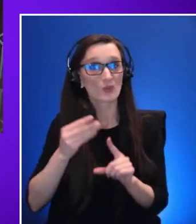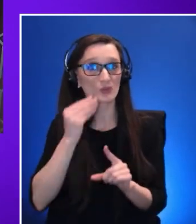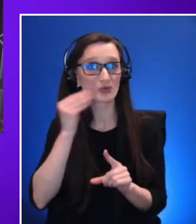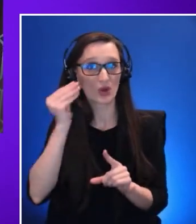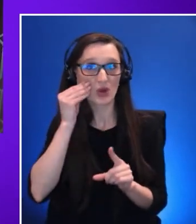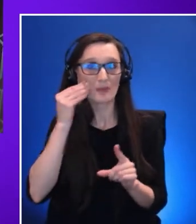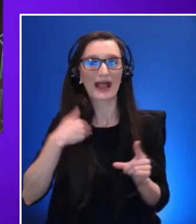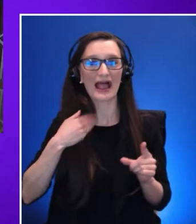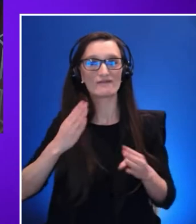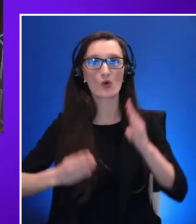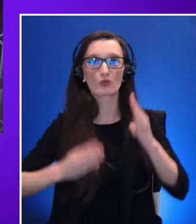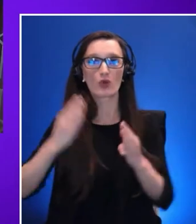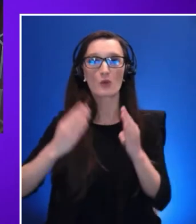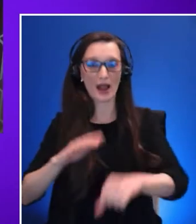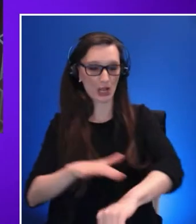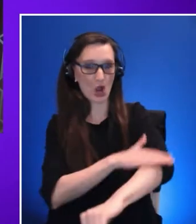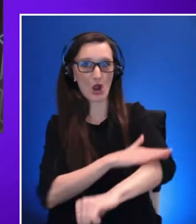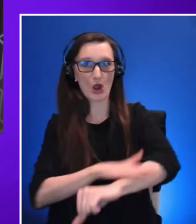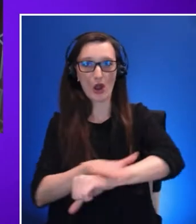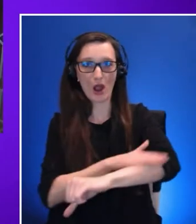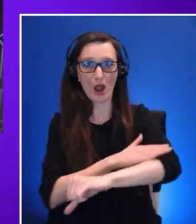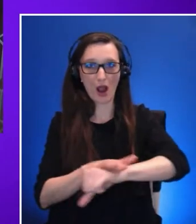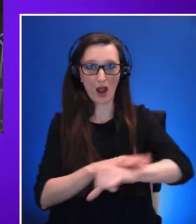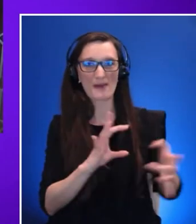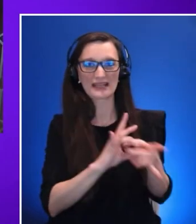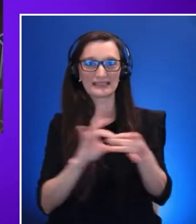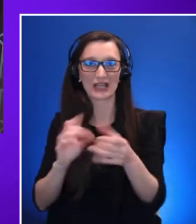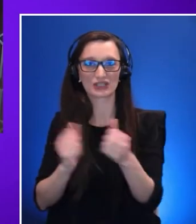attached to her electric wheelchair that allows her to independently get a drink,